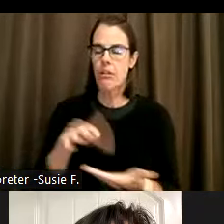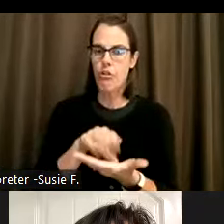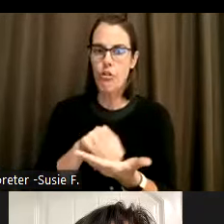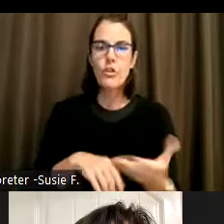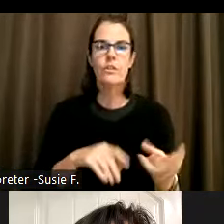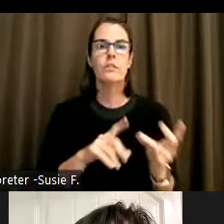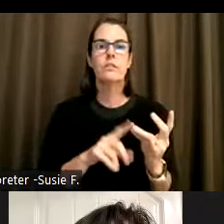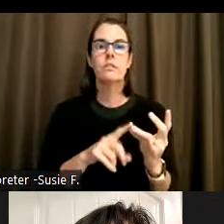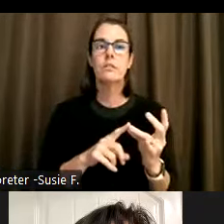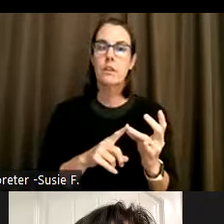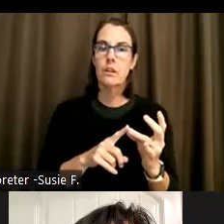or harmful to someone else.